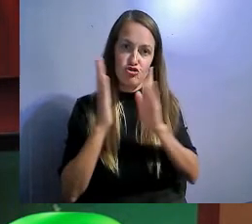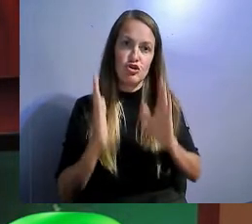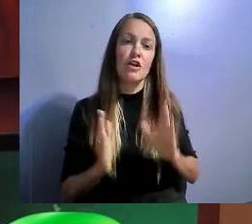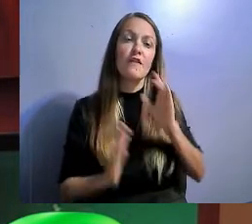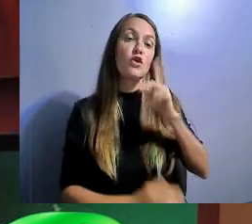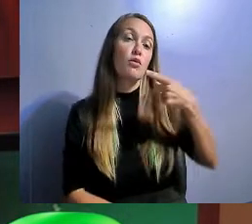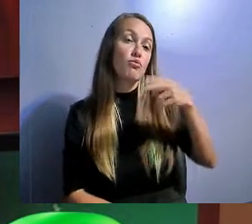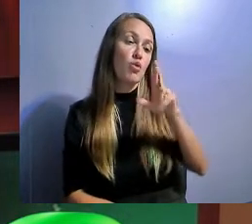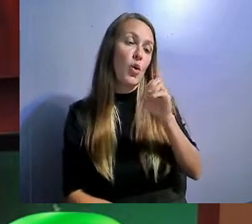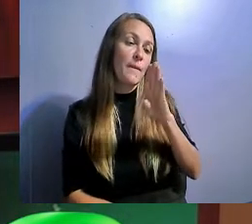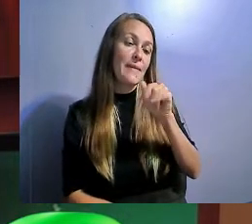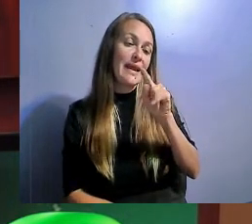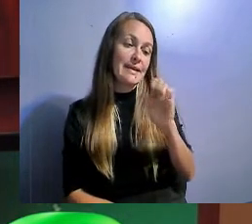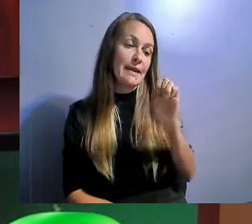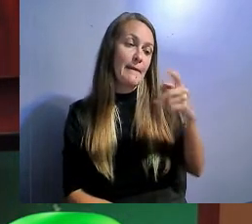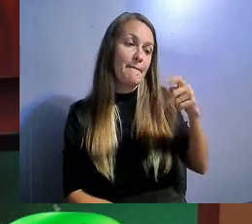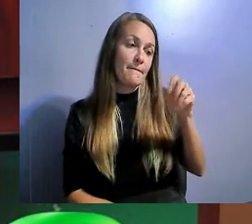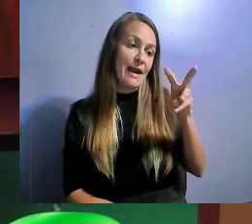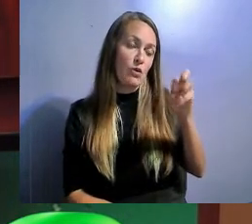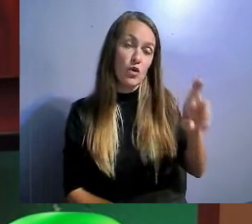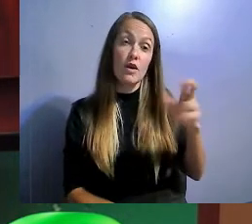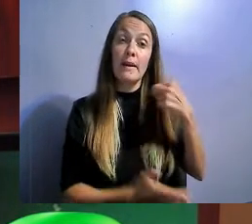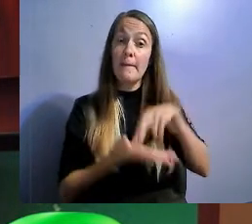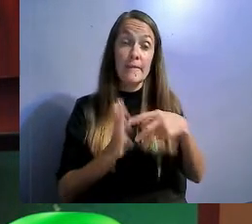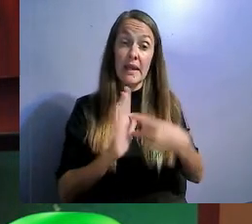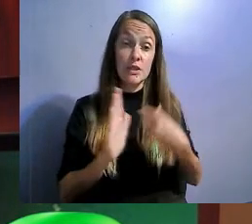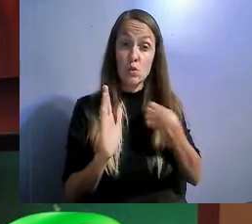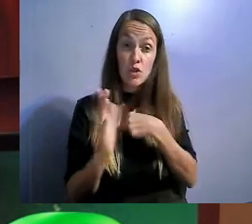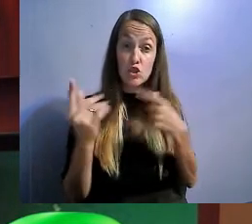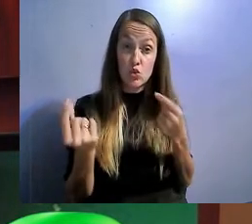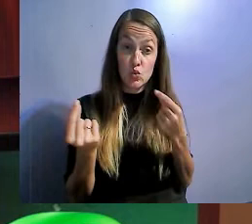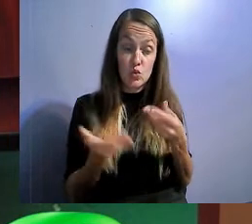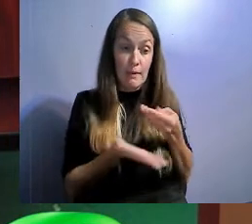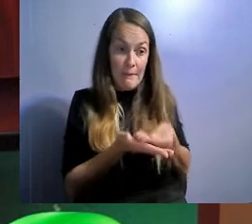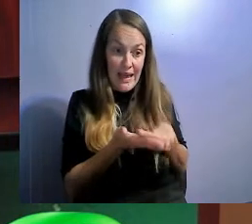As a social enterprise, our goal is to generate revenue for the